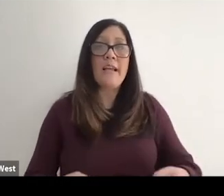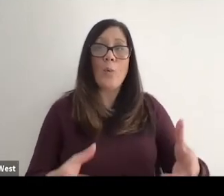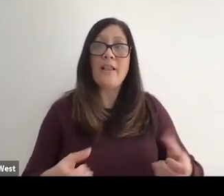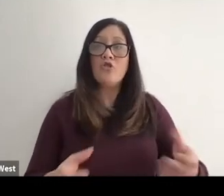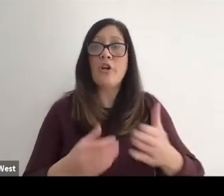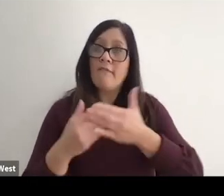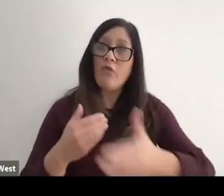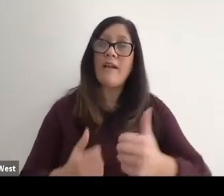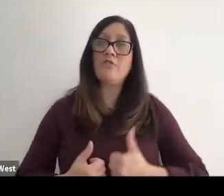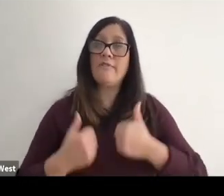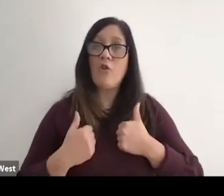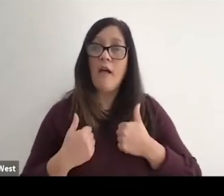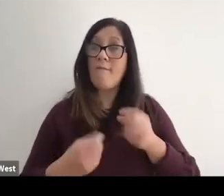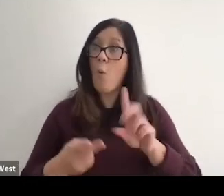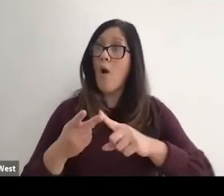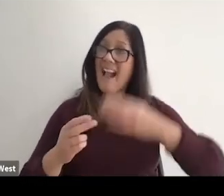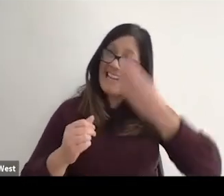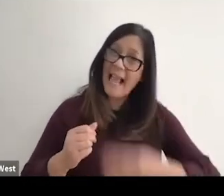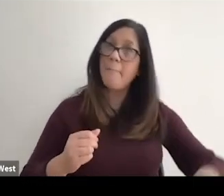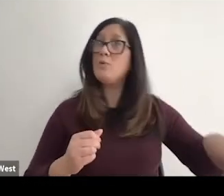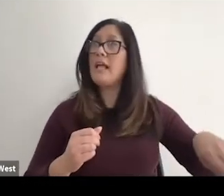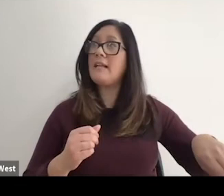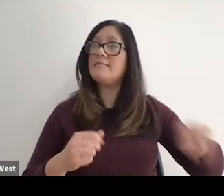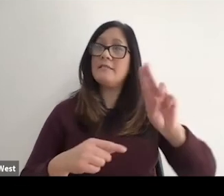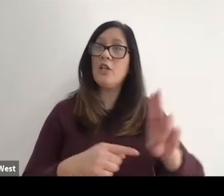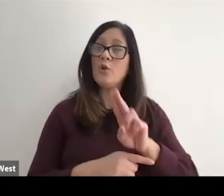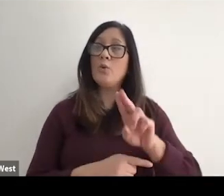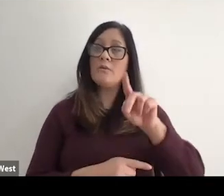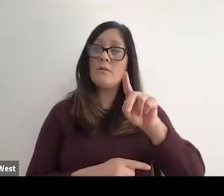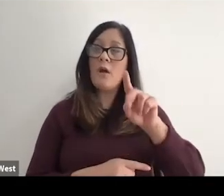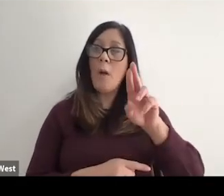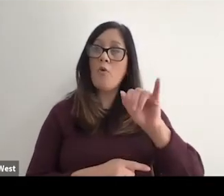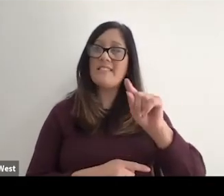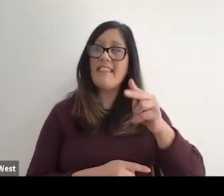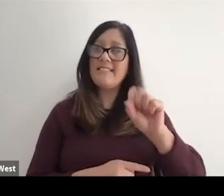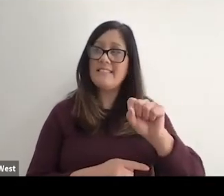amputate your leg and you can use a prosthesis for the rest of your life.